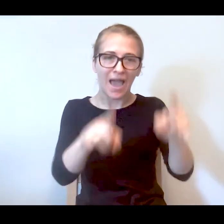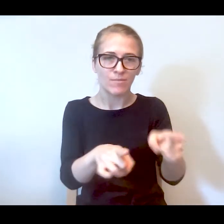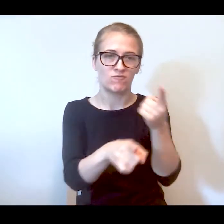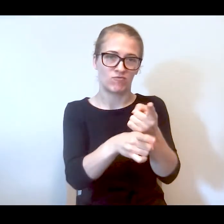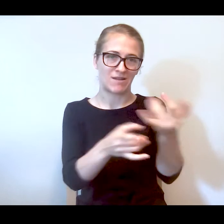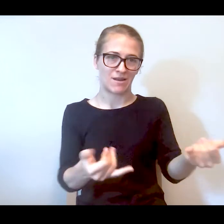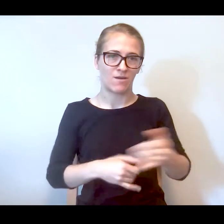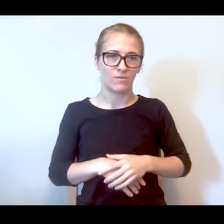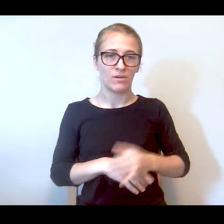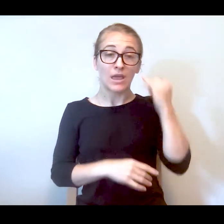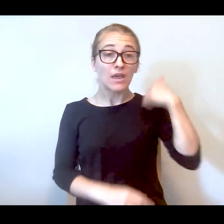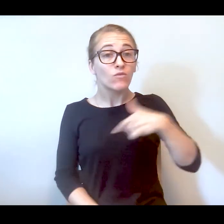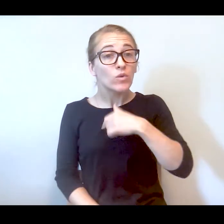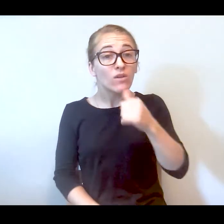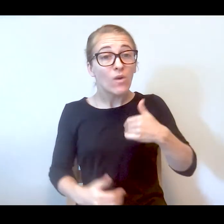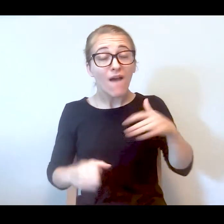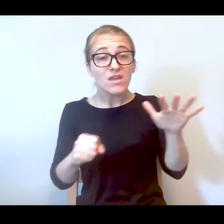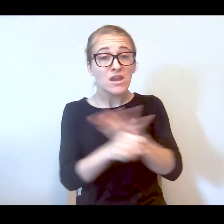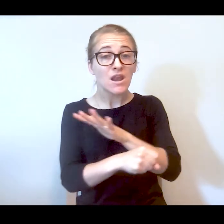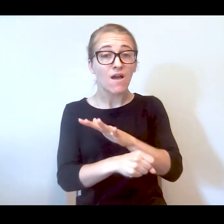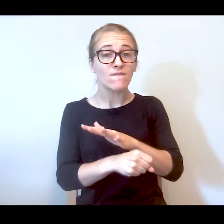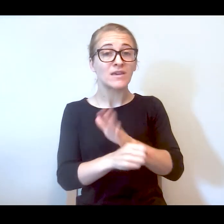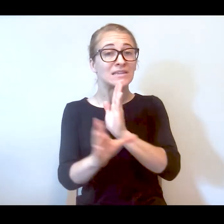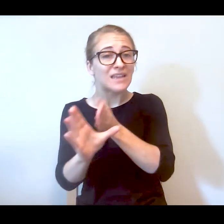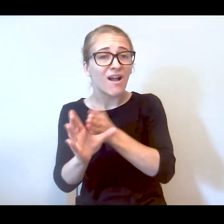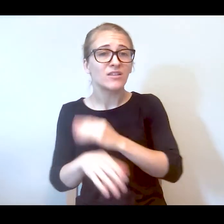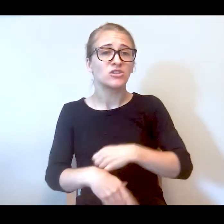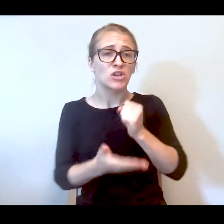have enough psychologists, social workers to respond